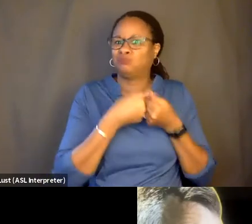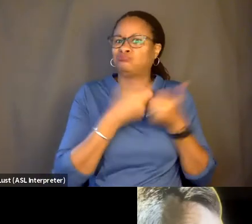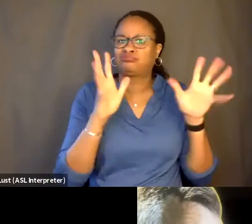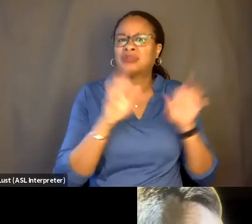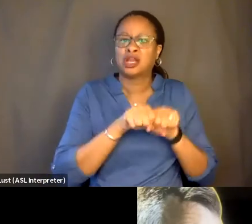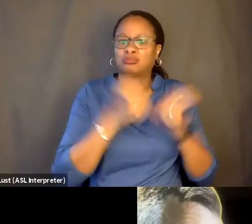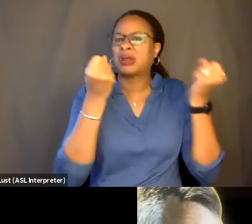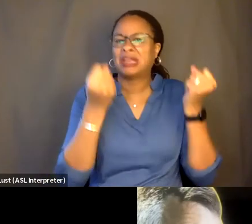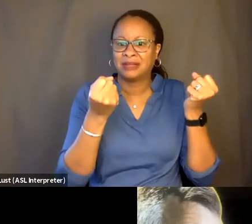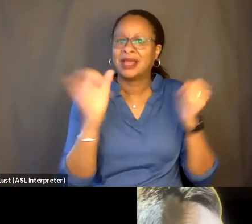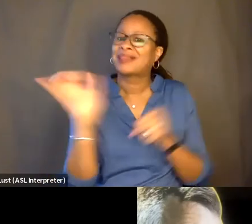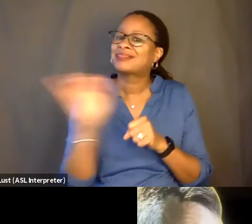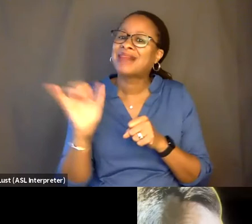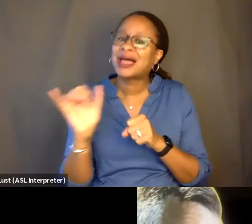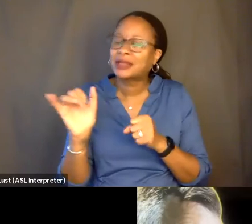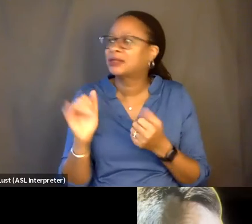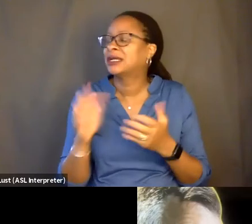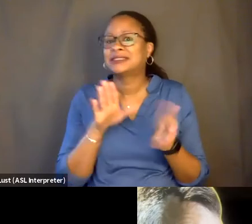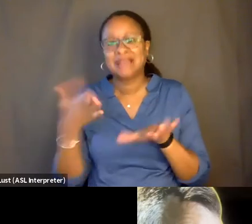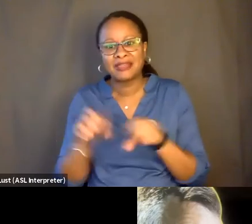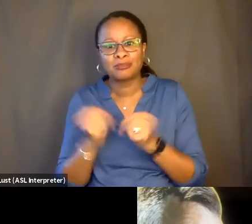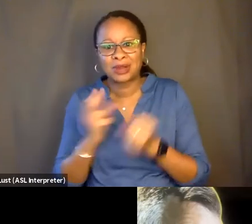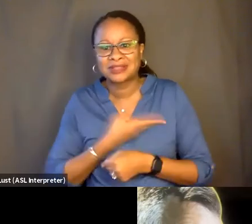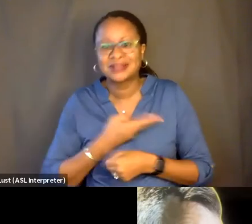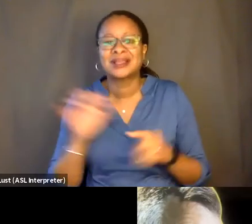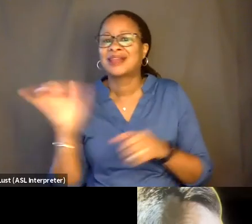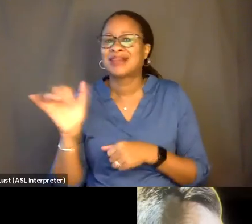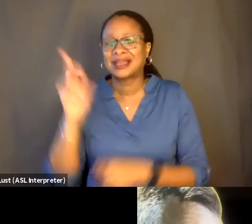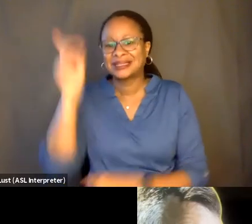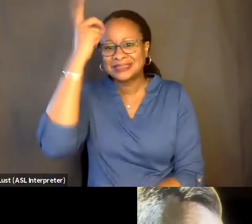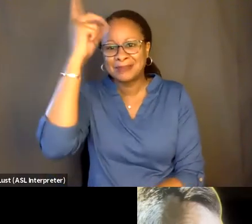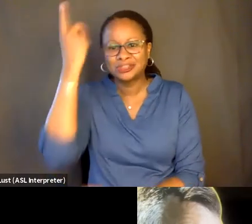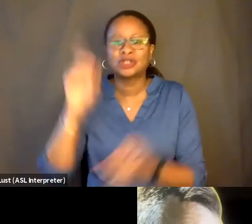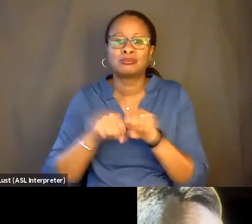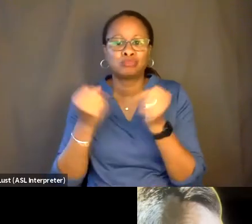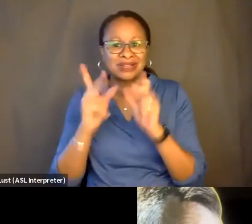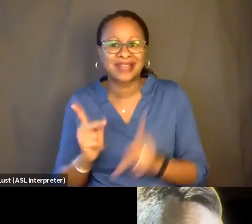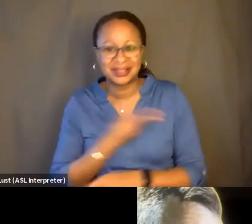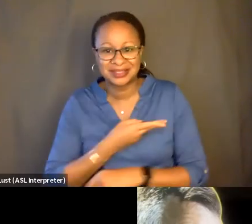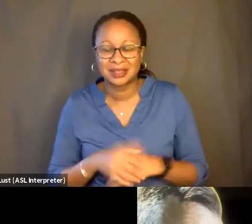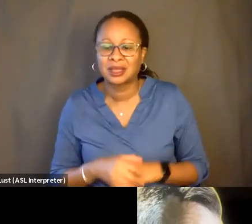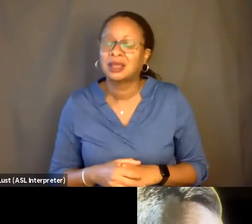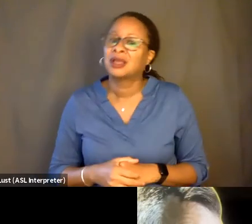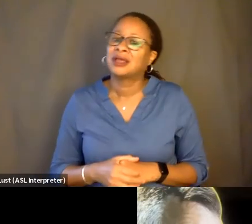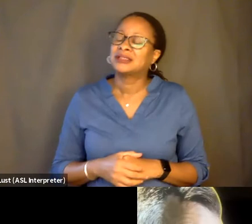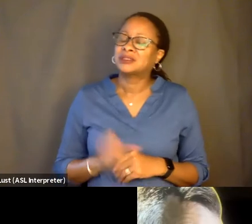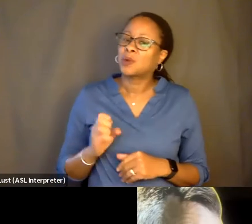in the way that dementia breaks us again. Hmm. Well, let's back up and talk a bit more about those death scenes. Because they're so integral to the kind